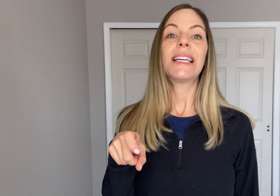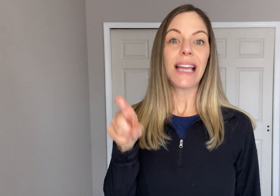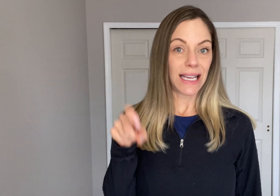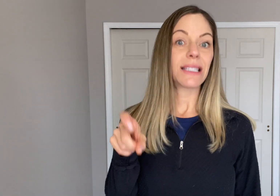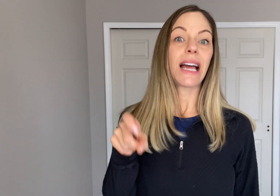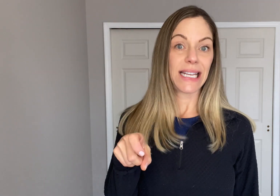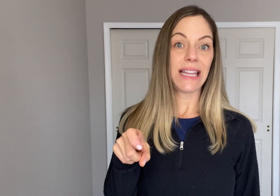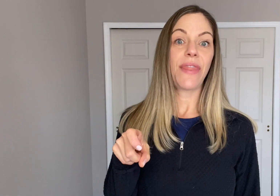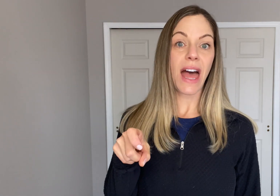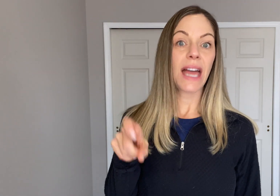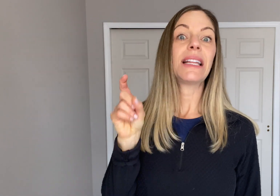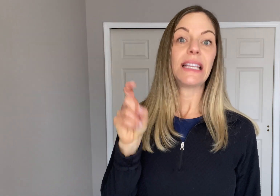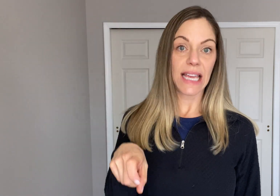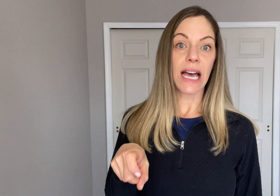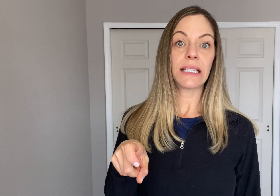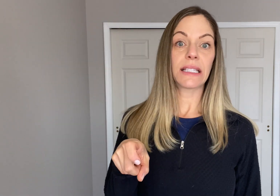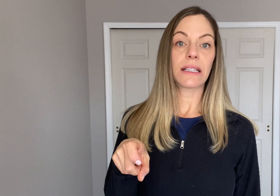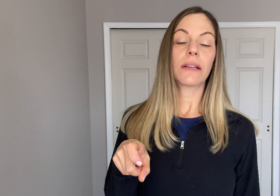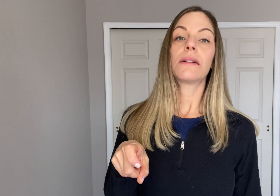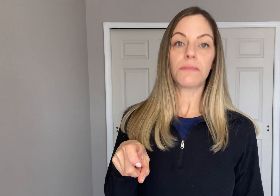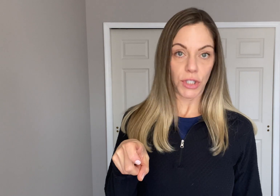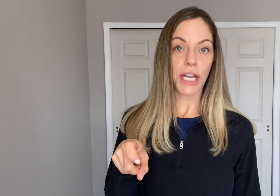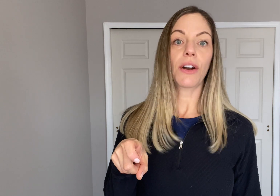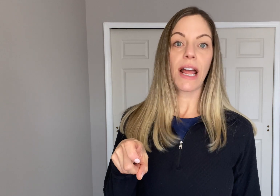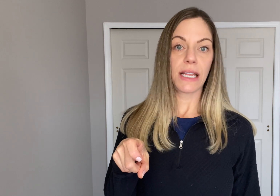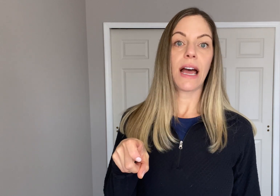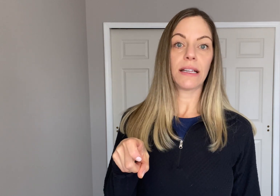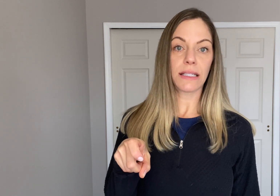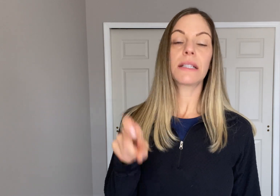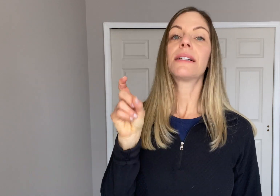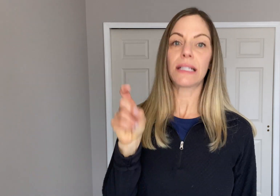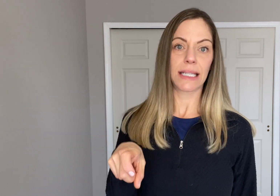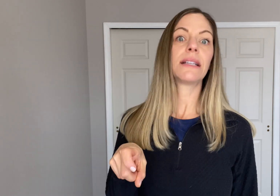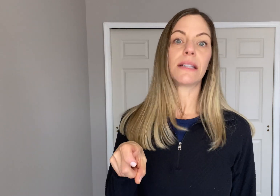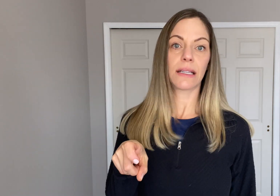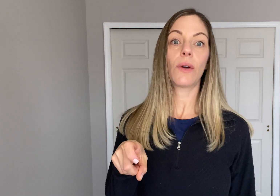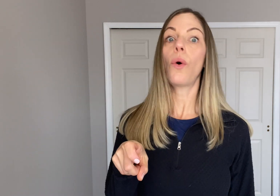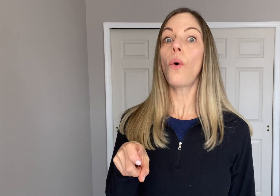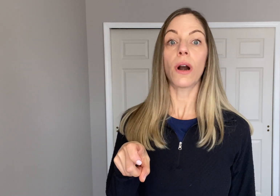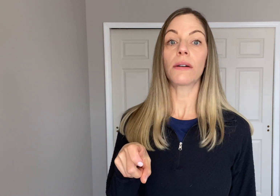"Yes, I need that. Yes." Shake your head yes or